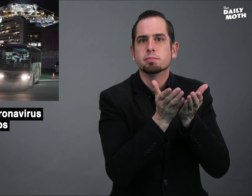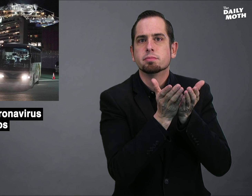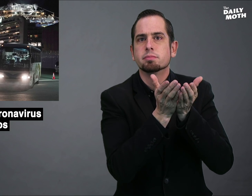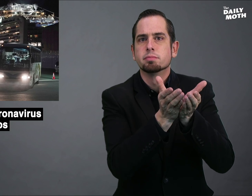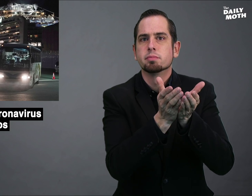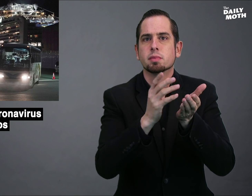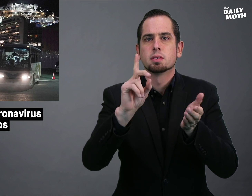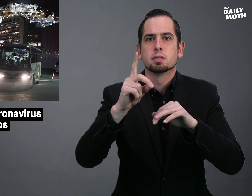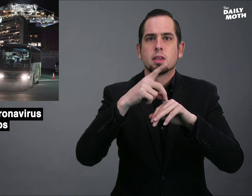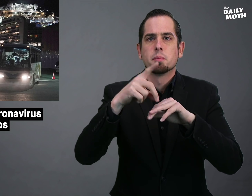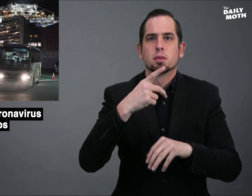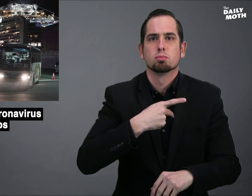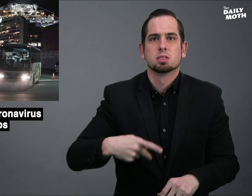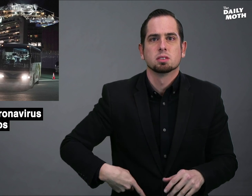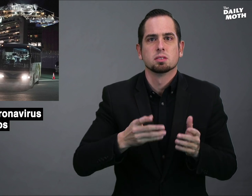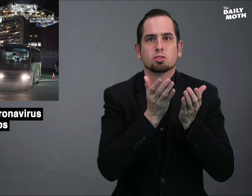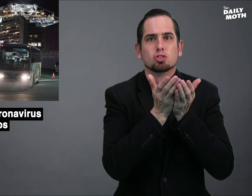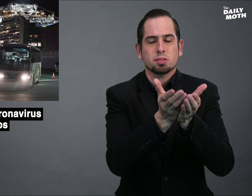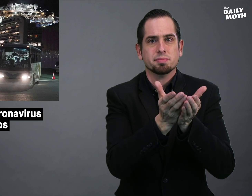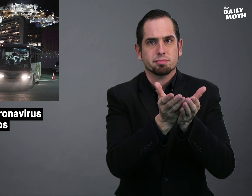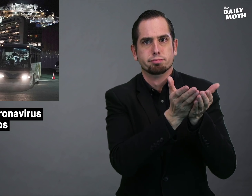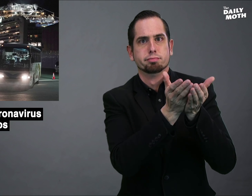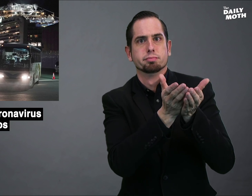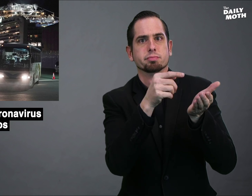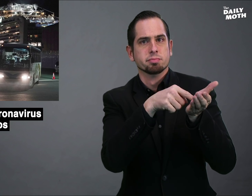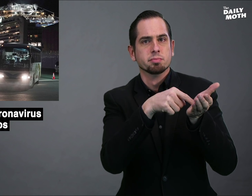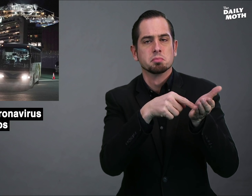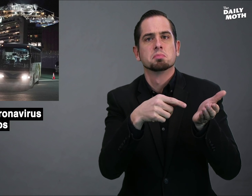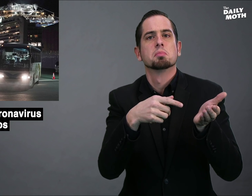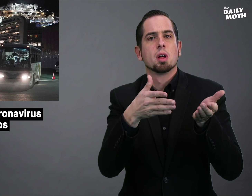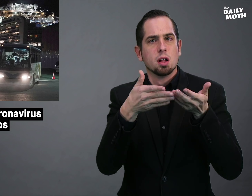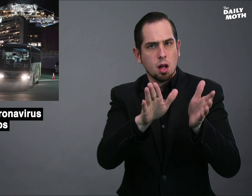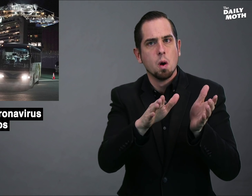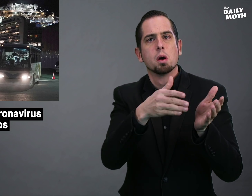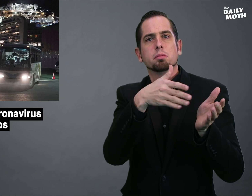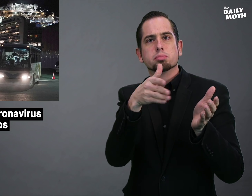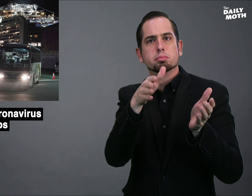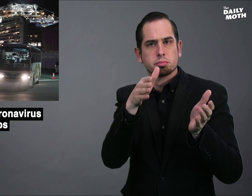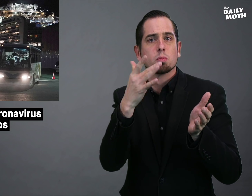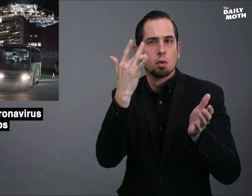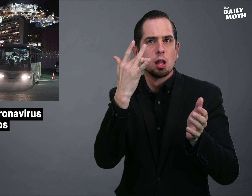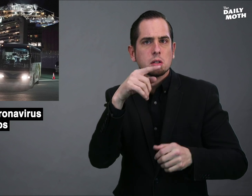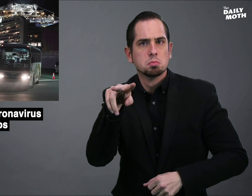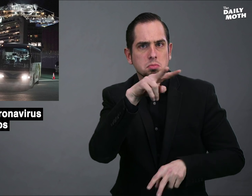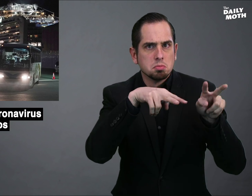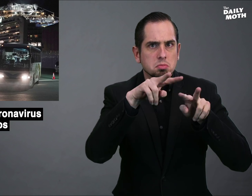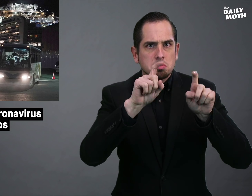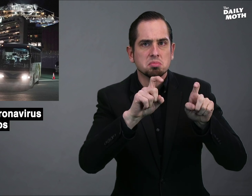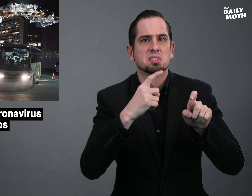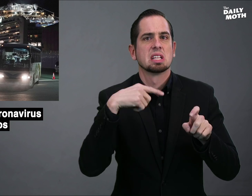the docked Diamond Princess ship after they were determined